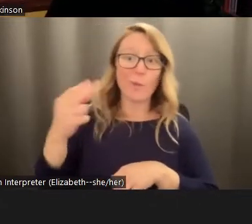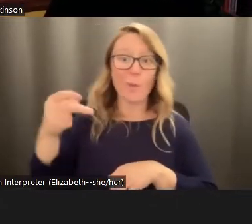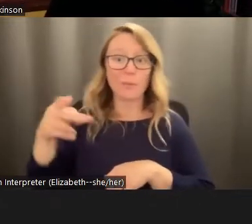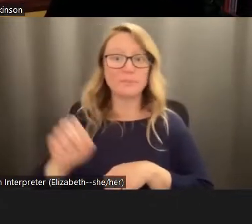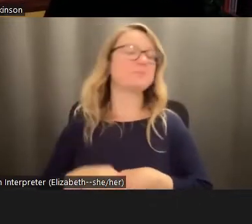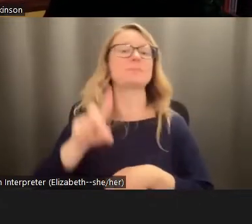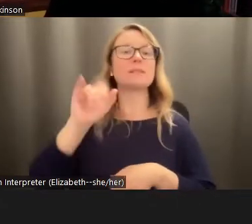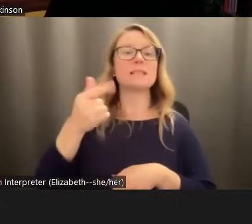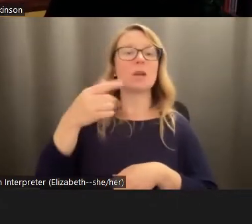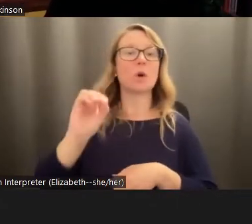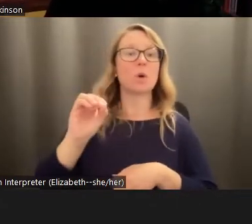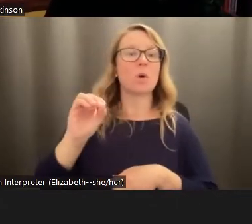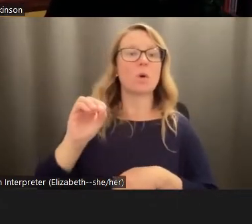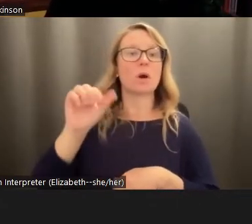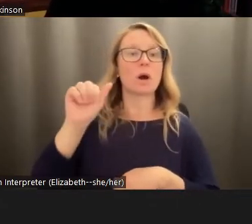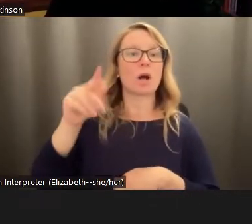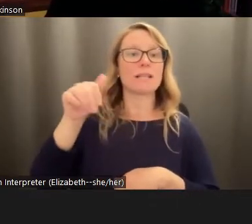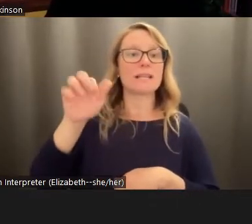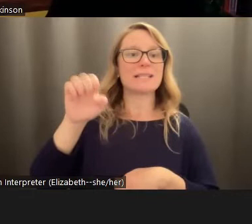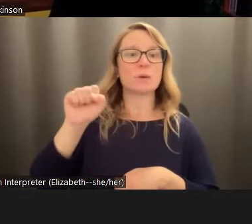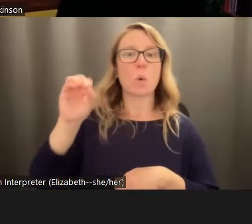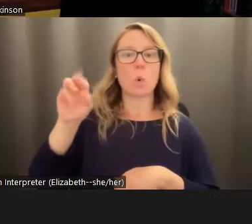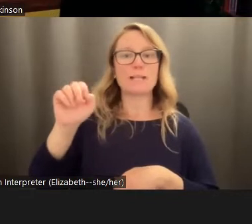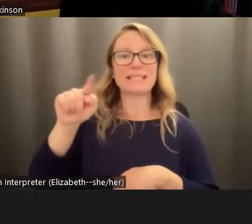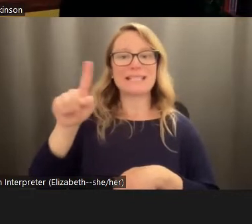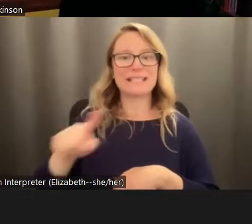Argueta sorties as a Costa Rican climate writer who talks about